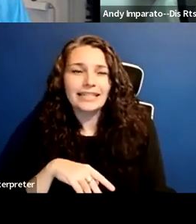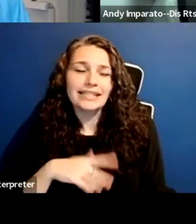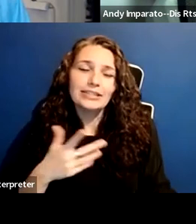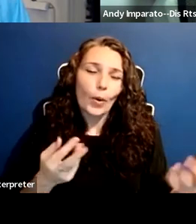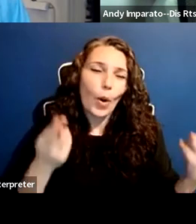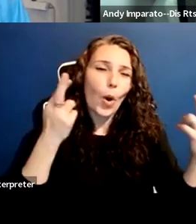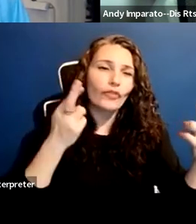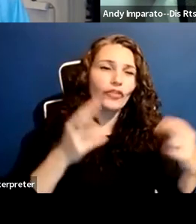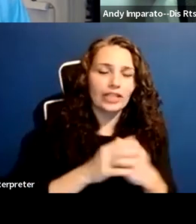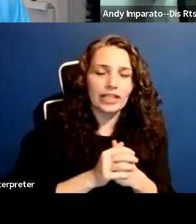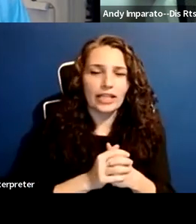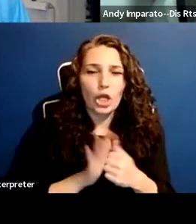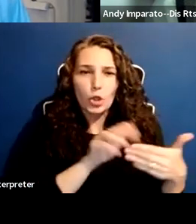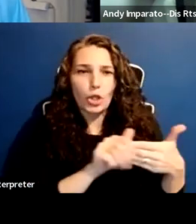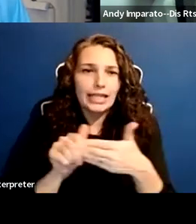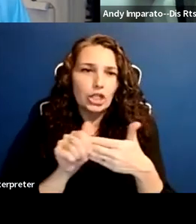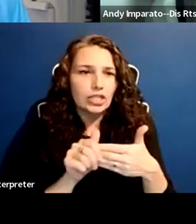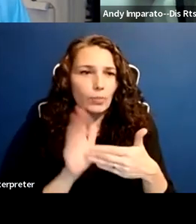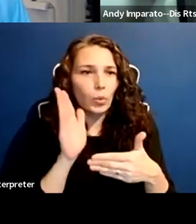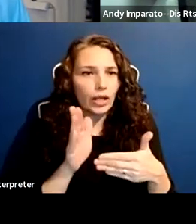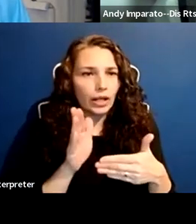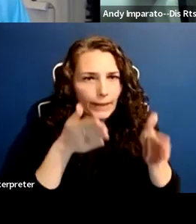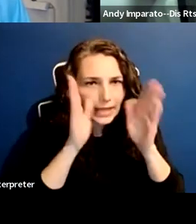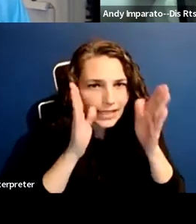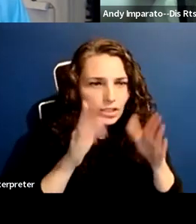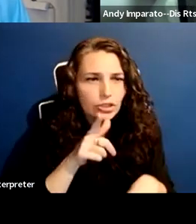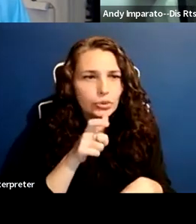that have the most at stake in whether they are required to be in a classroom.